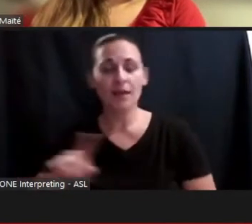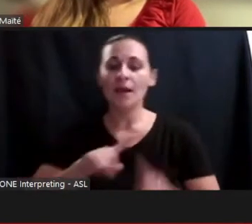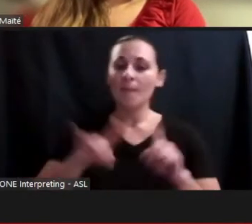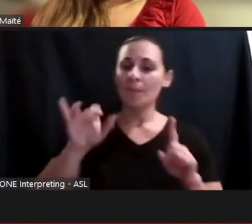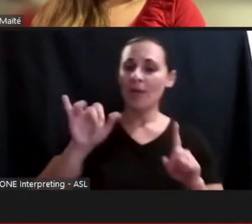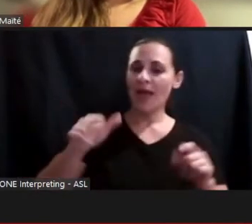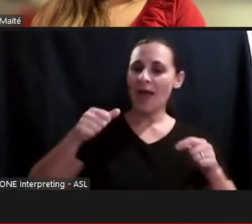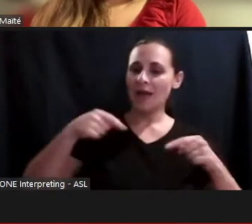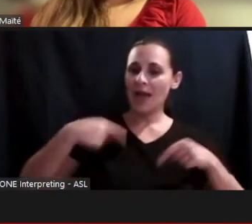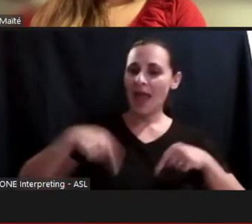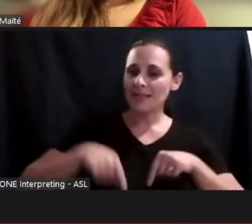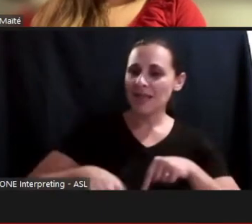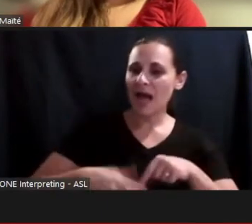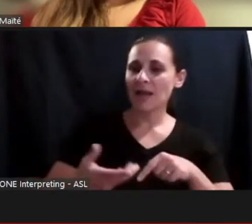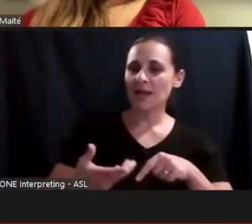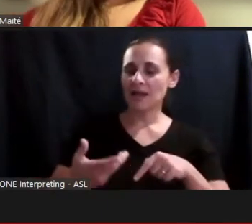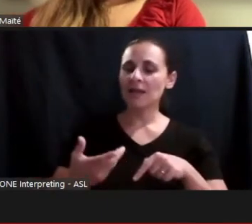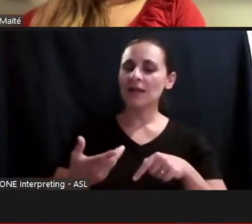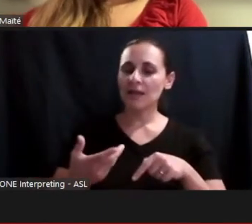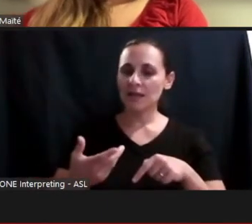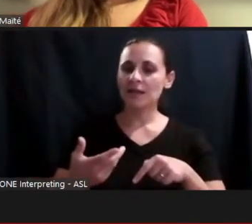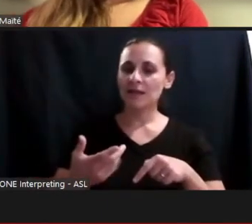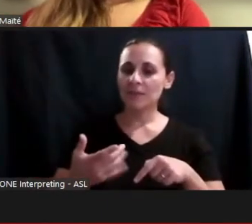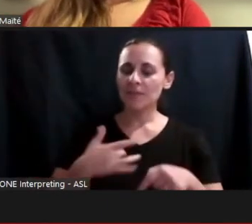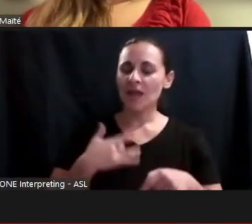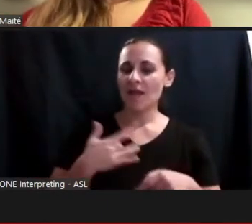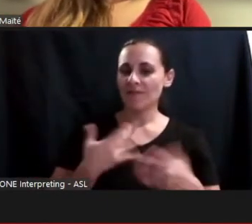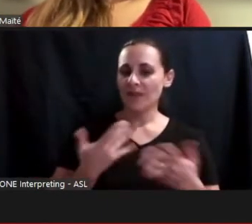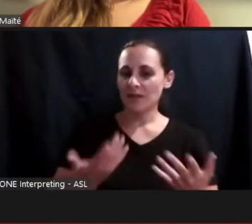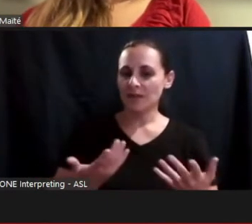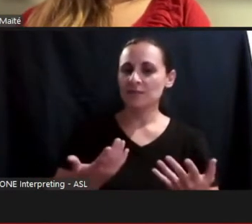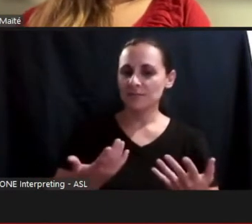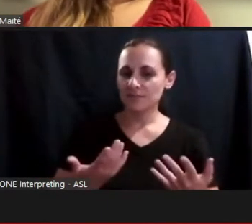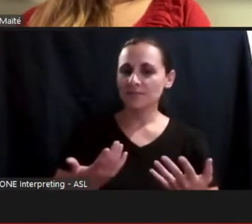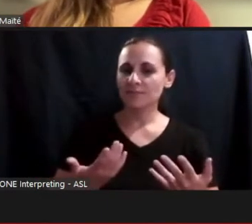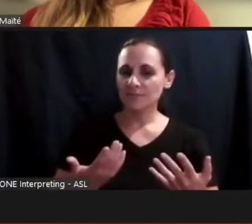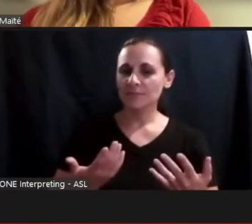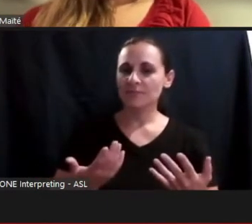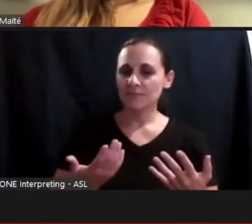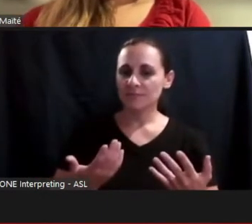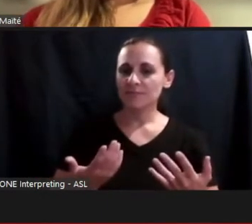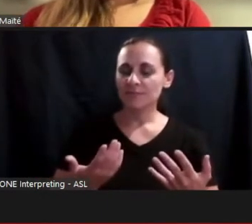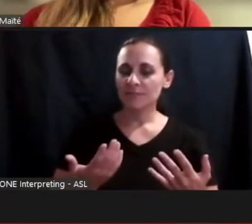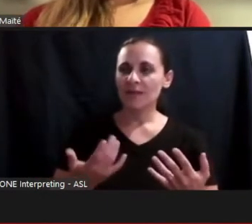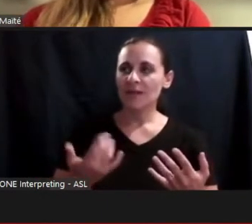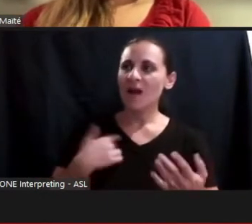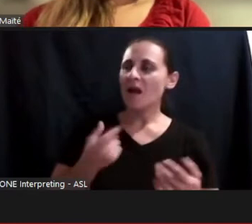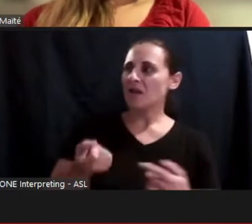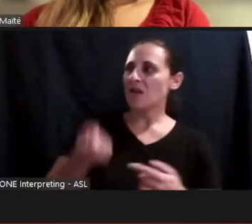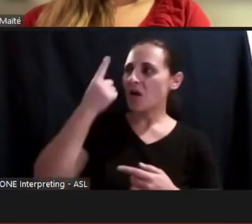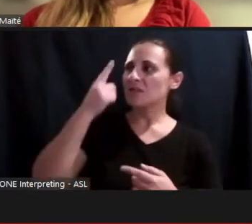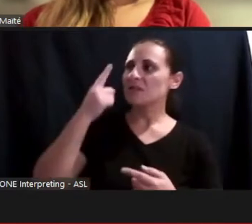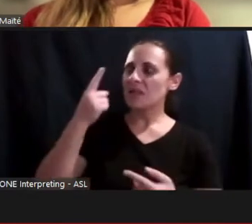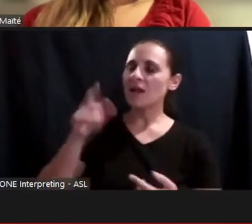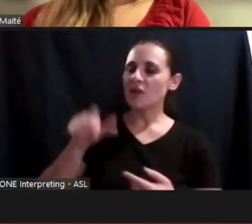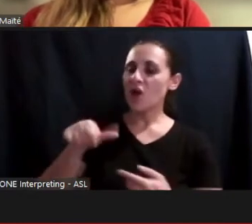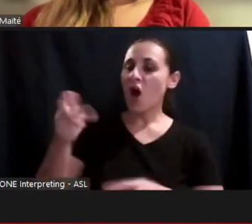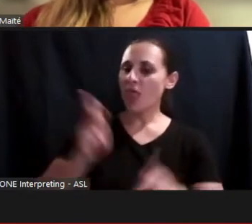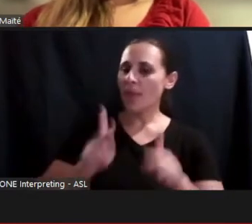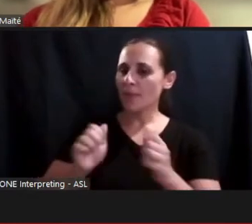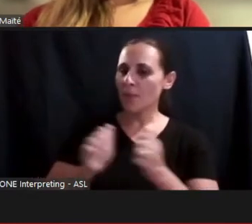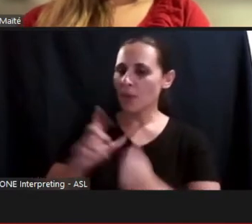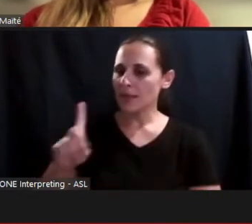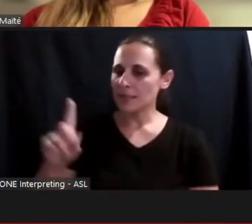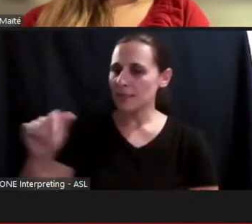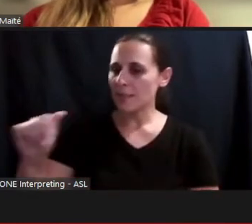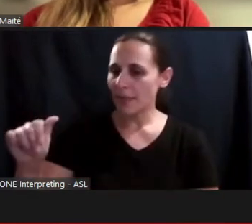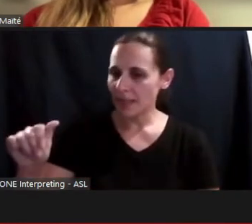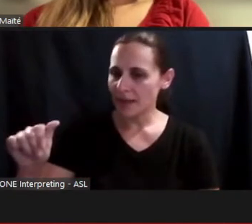imagine I had that would be analogous for folks with other disabilities were trying to make that